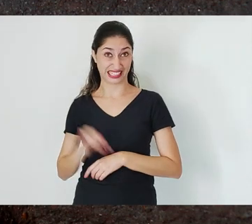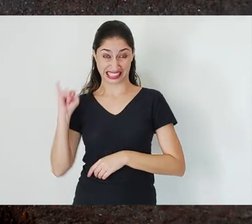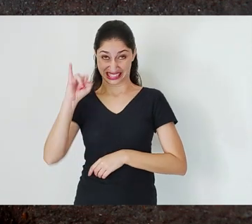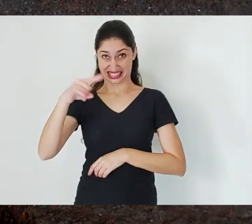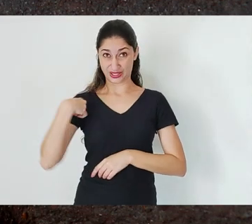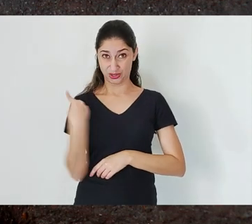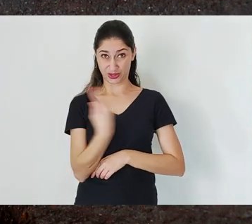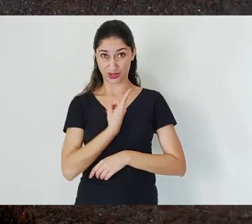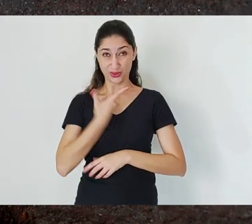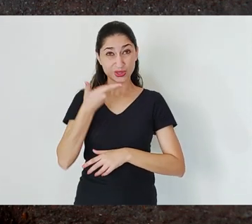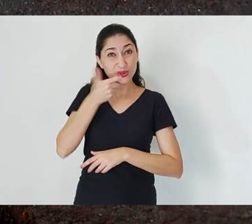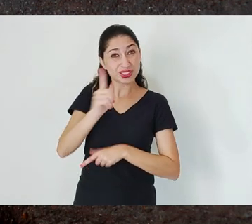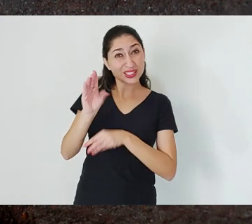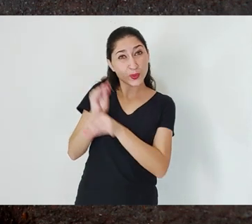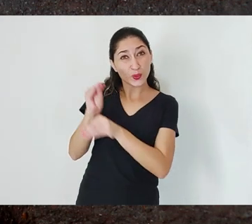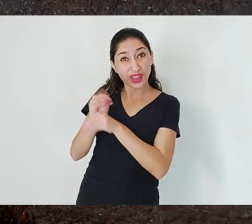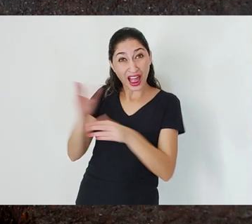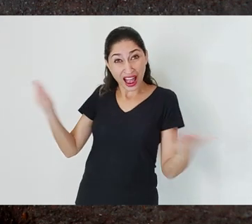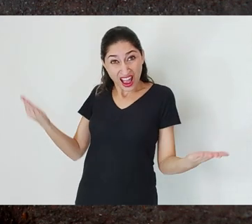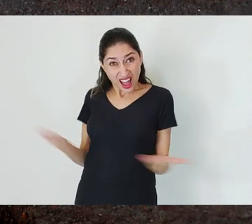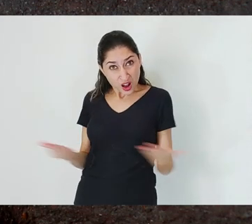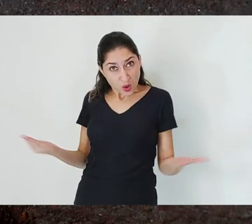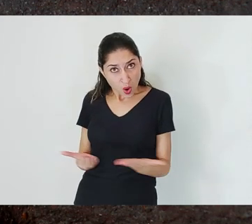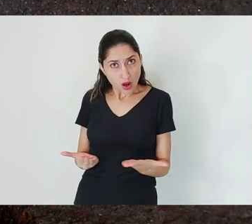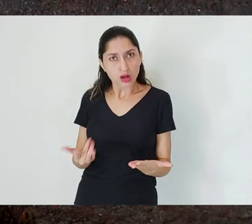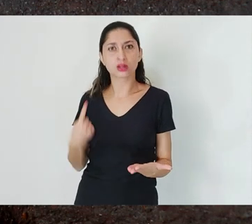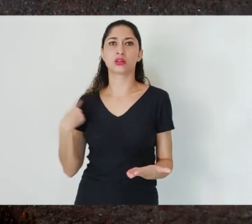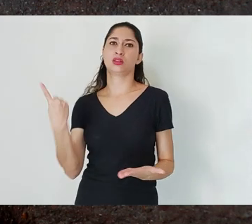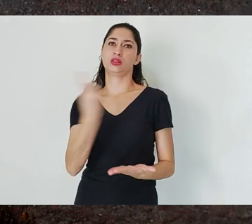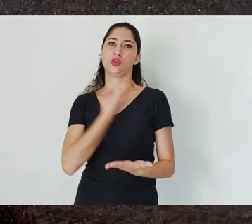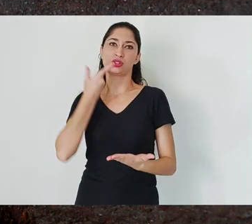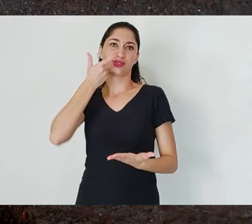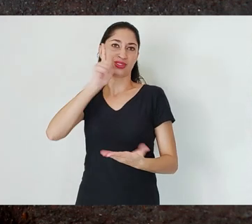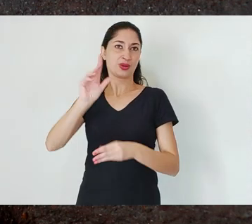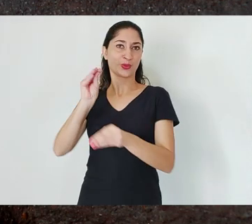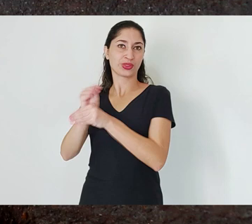The Gandarela Mountain Range also has an important characteristic, located right in the watershed